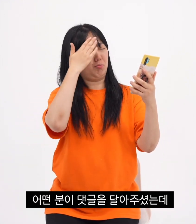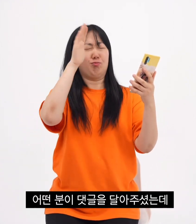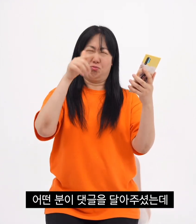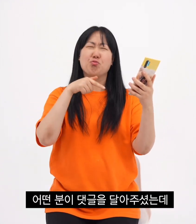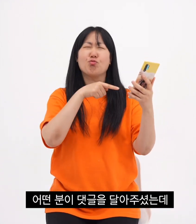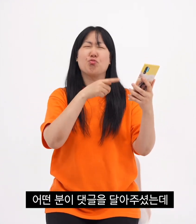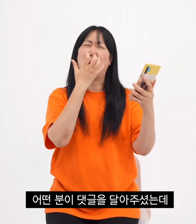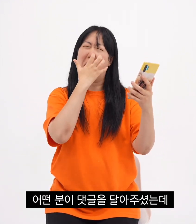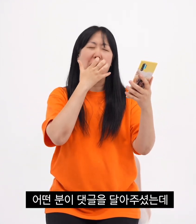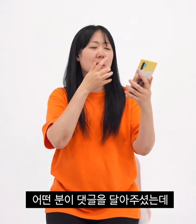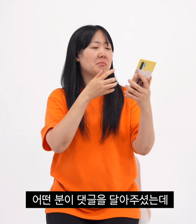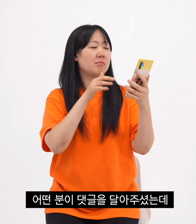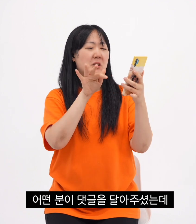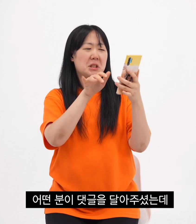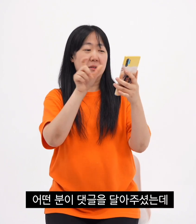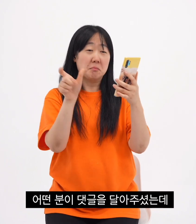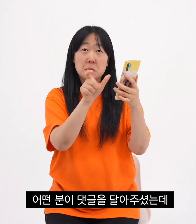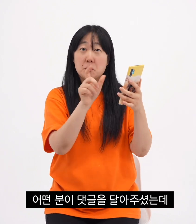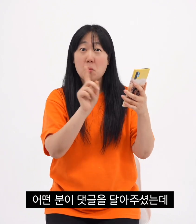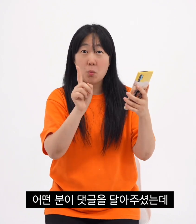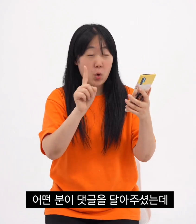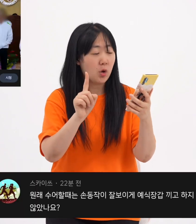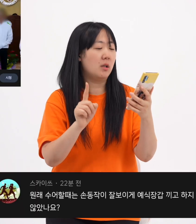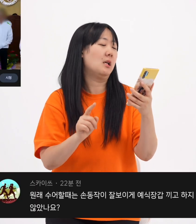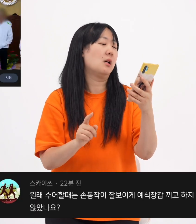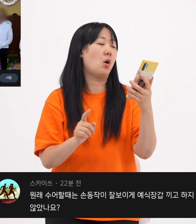Someone commented